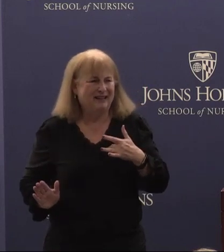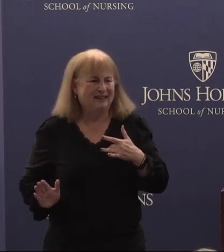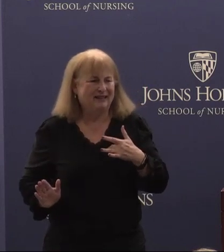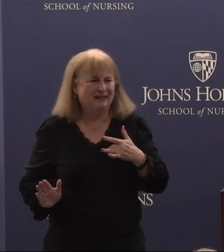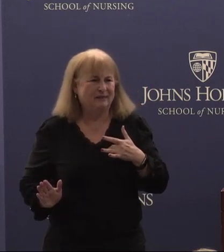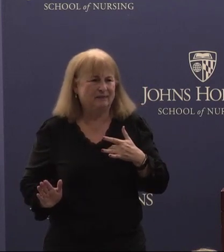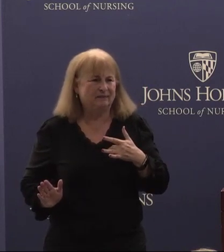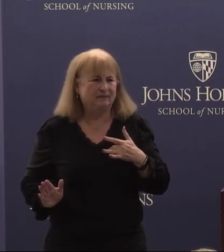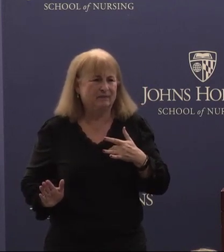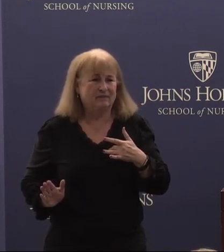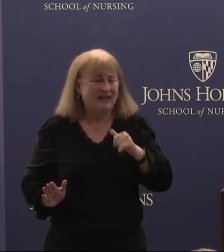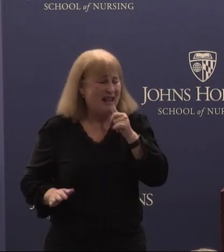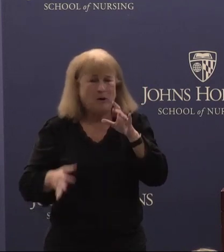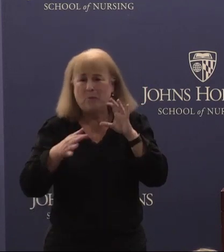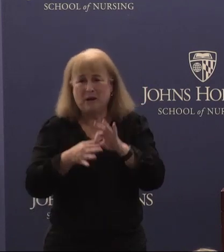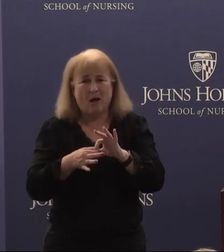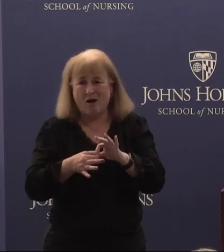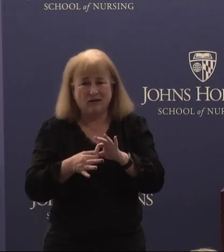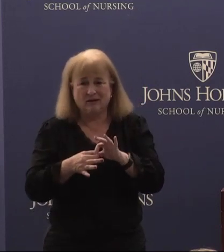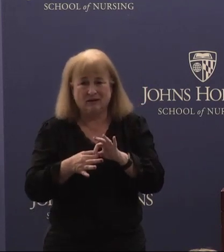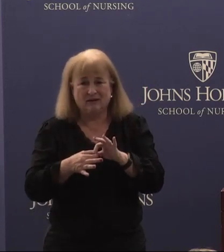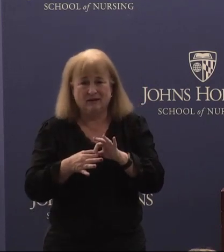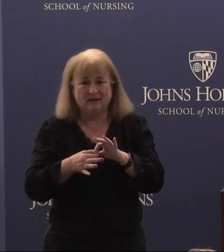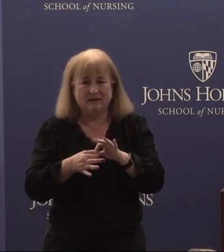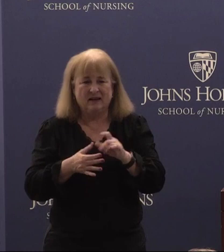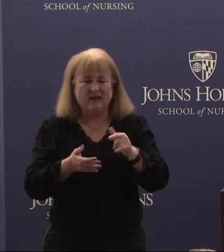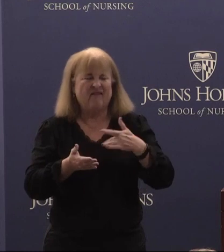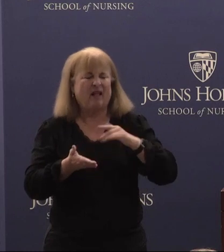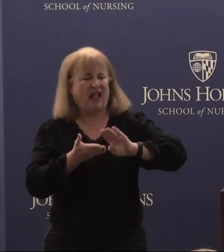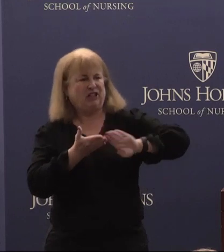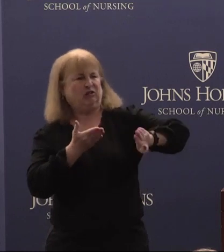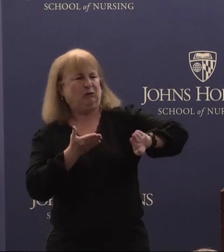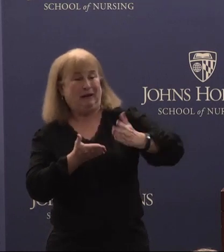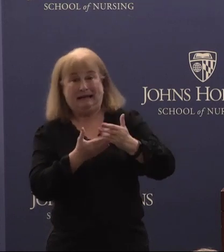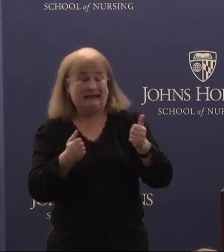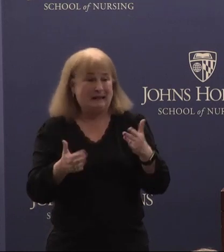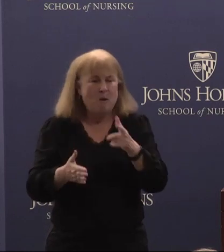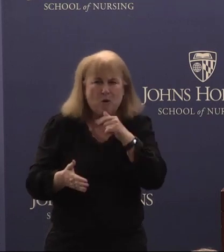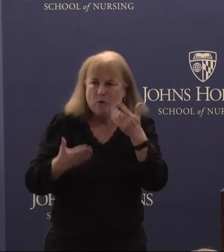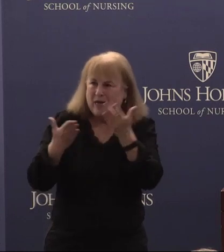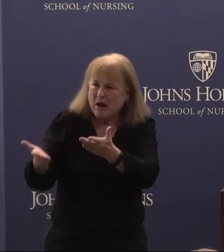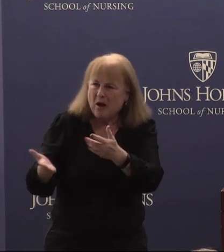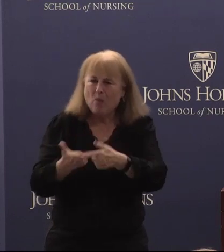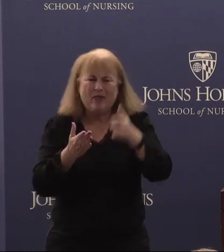that they don't belong, that they are excluded in some way for who they are, what they believe in,